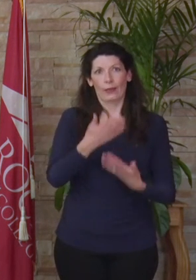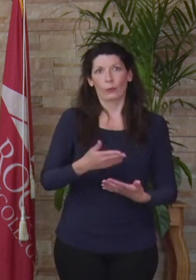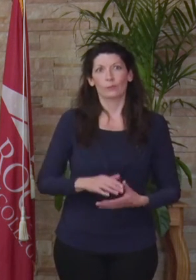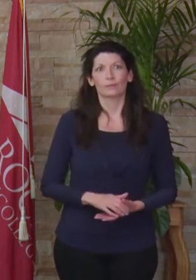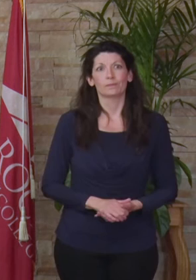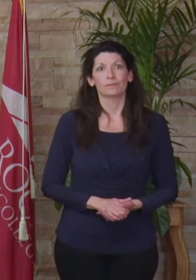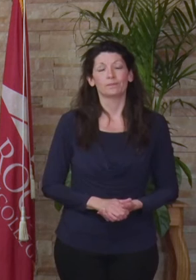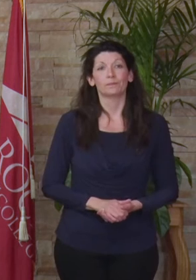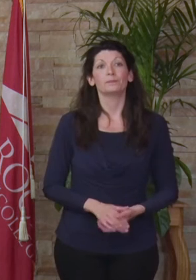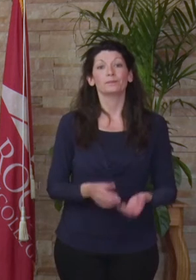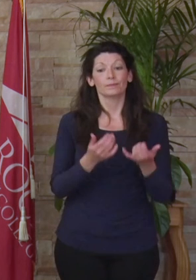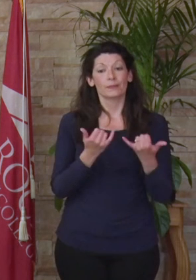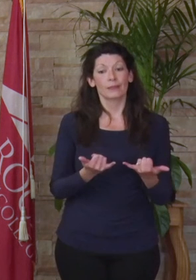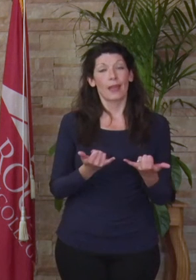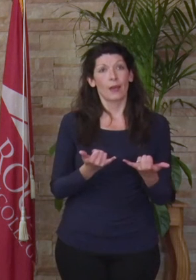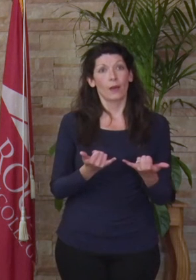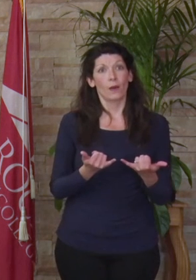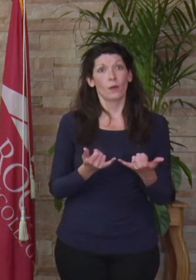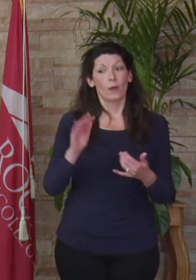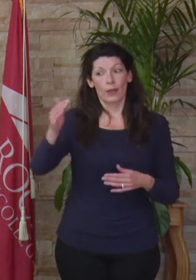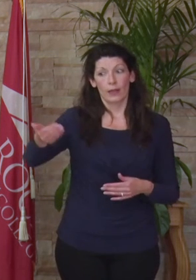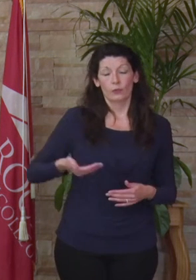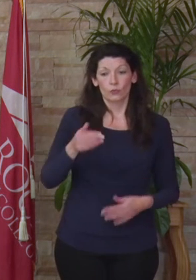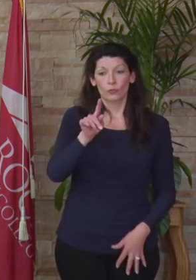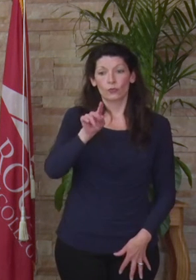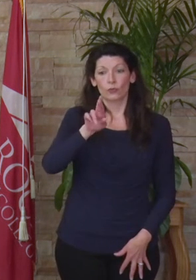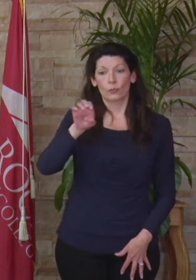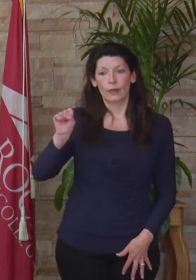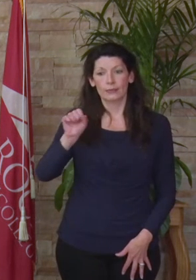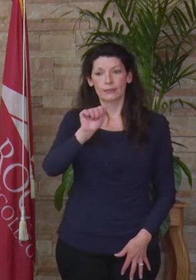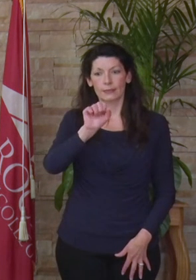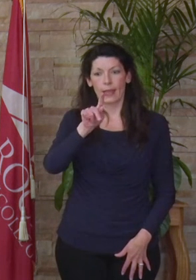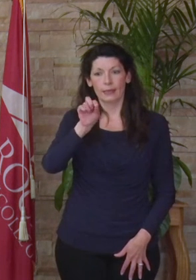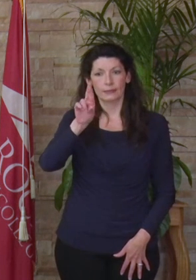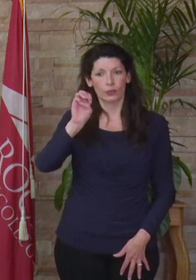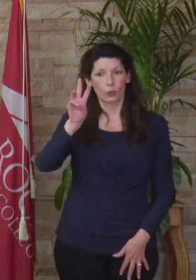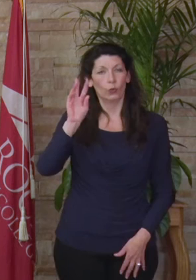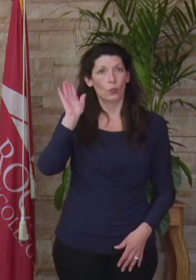Now, I would like to introduce Pres Askew who will be giving a welcome from the state board.